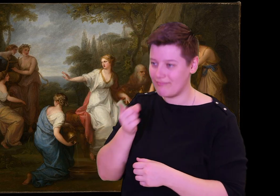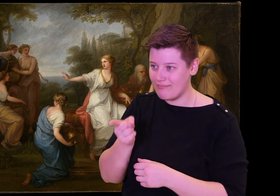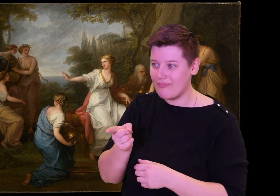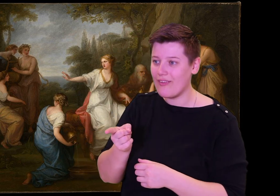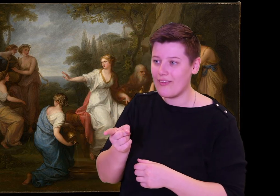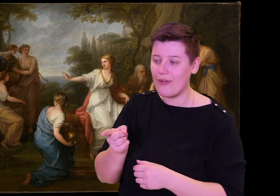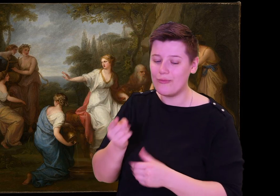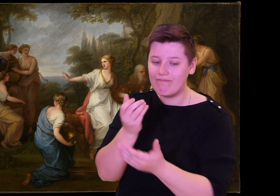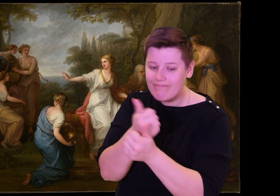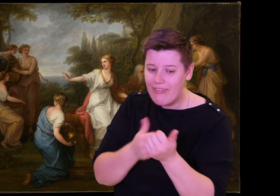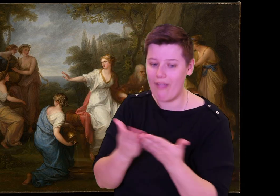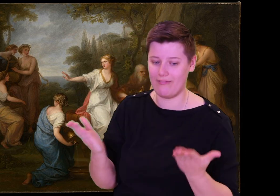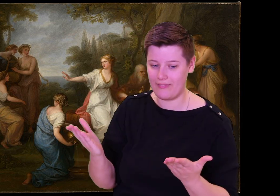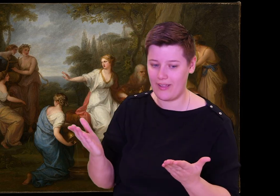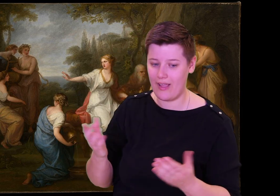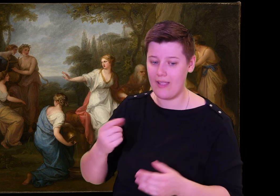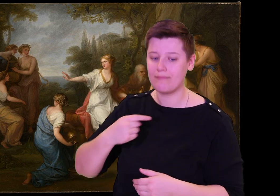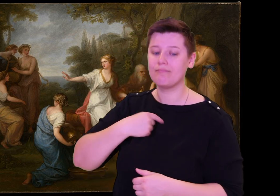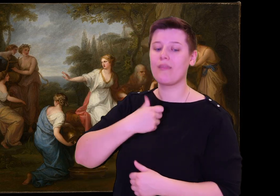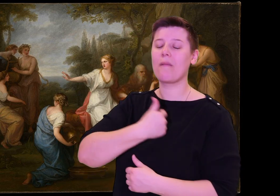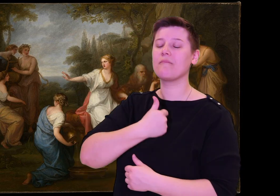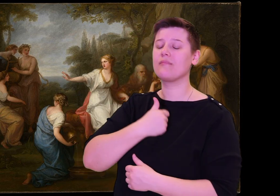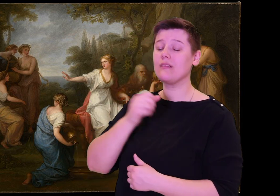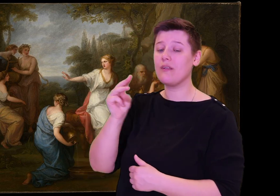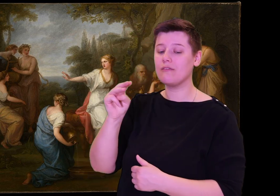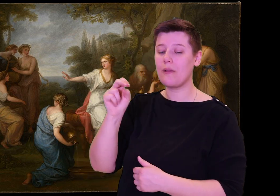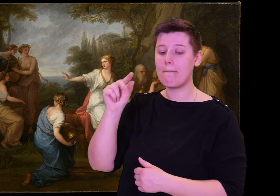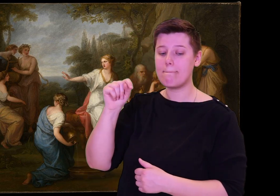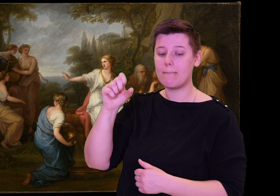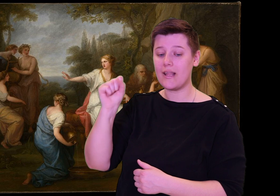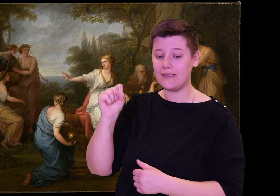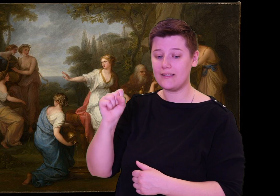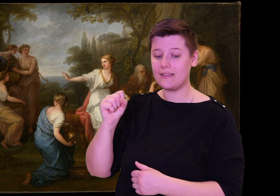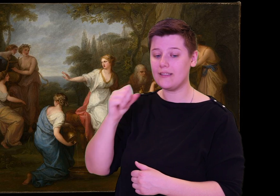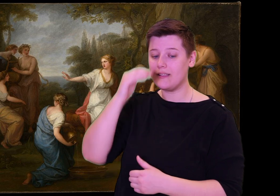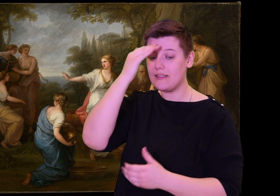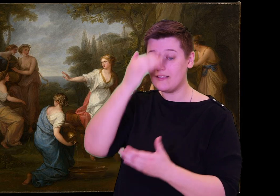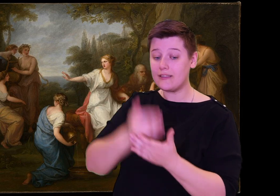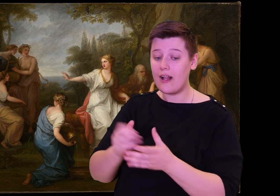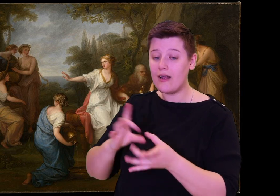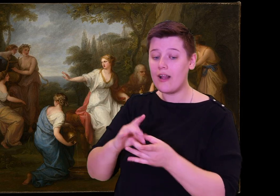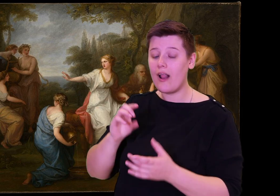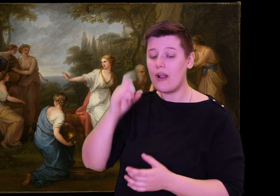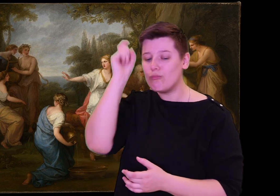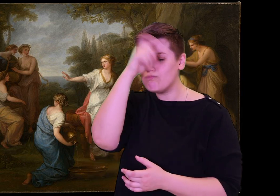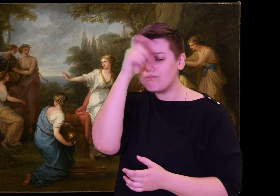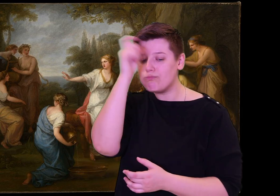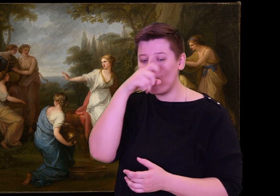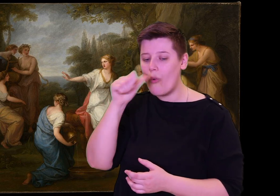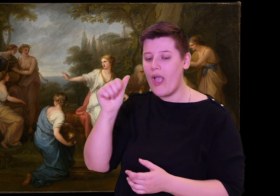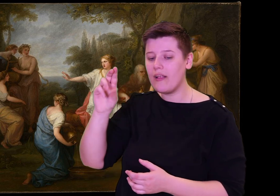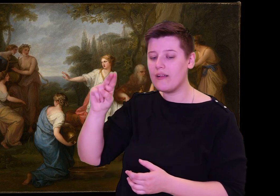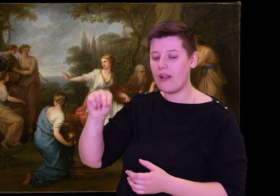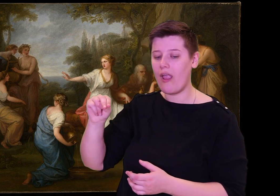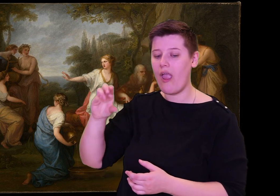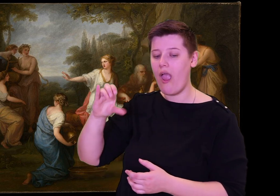Mentes, the son of wise Anchialus, Lord of the Taphians, who love the oar.